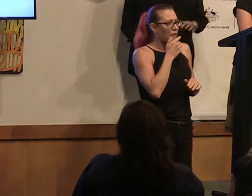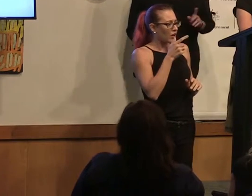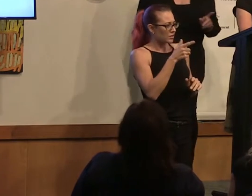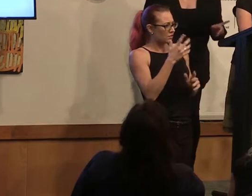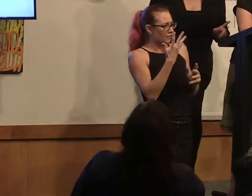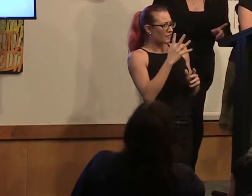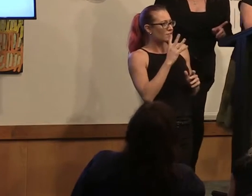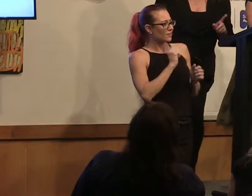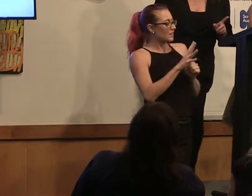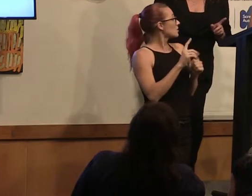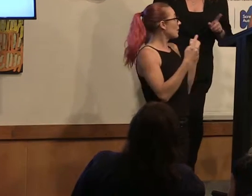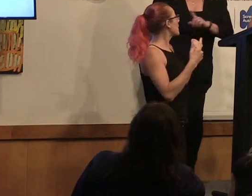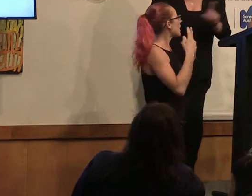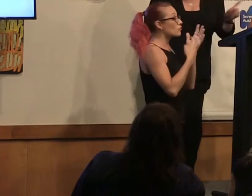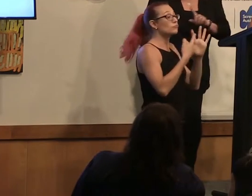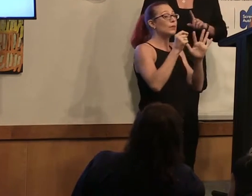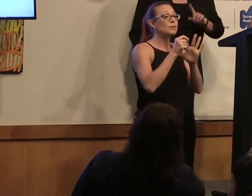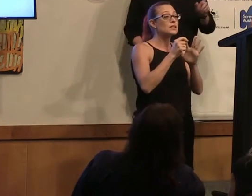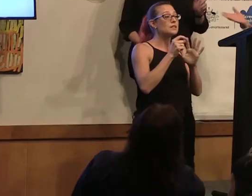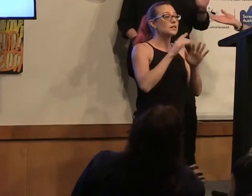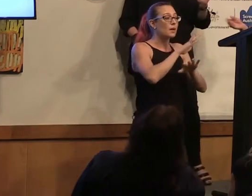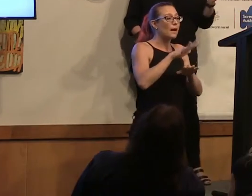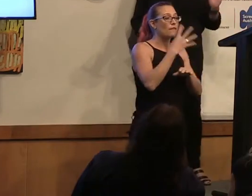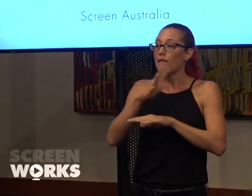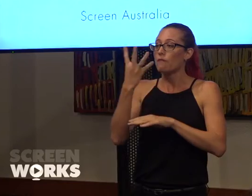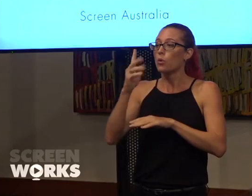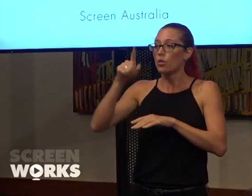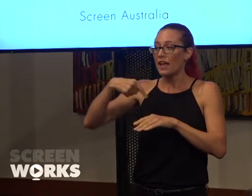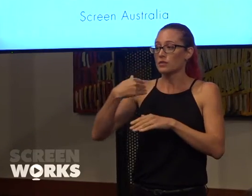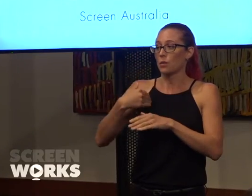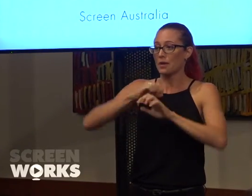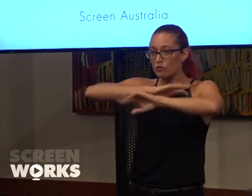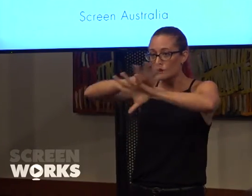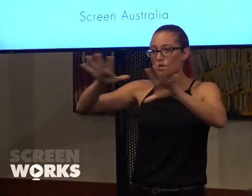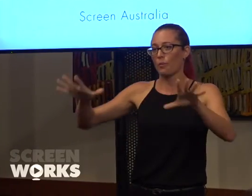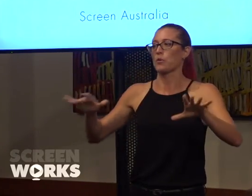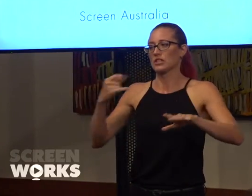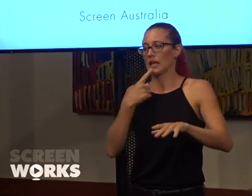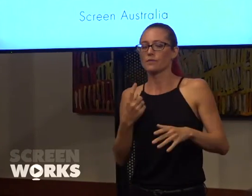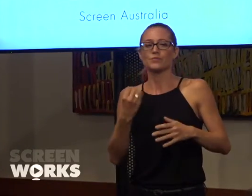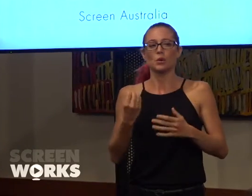It did represent about 4,000 women across the board. It did, thank you. So basically out of